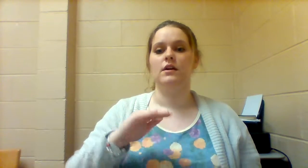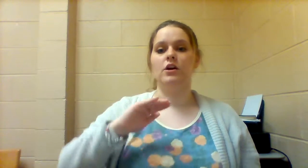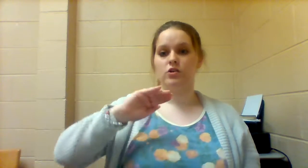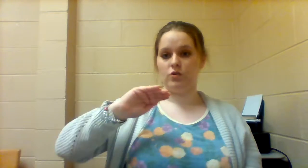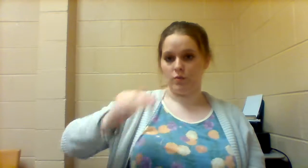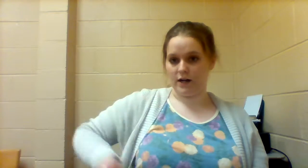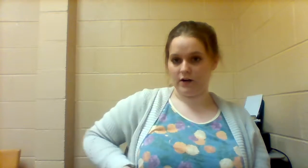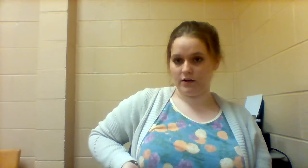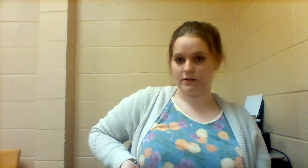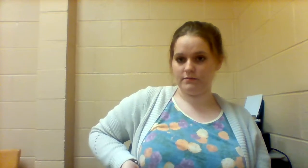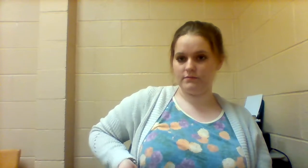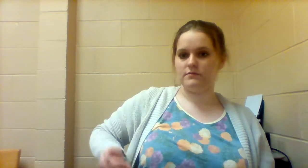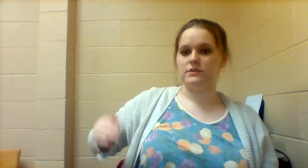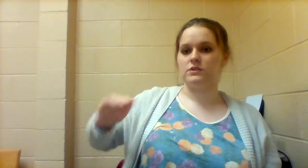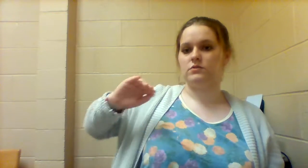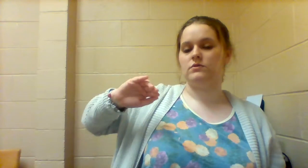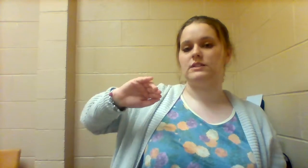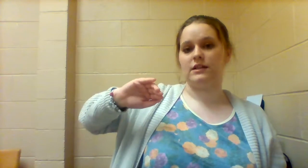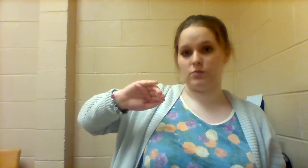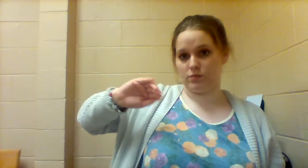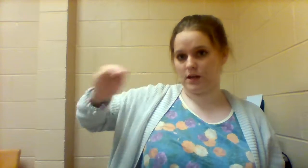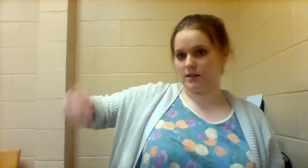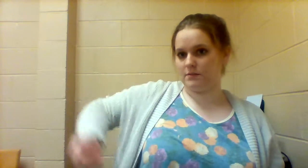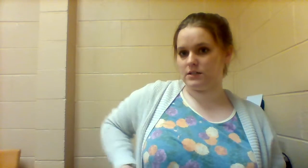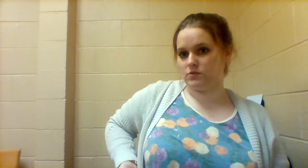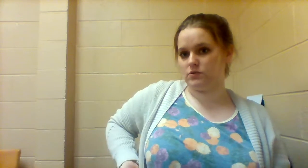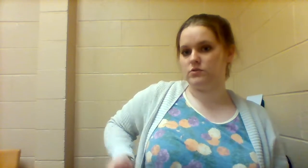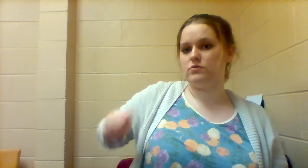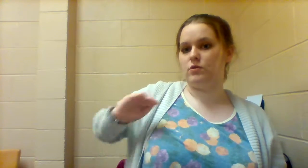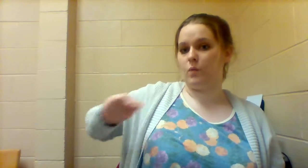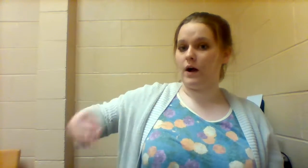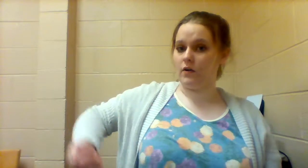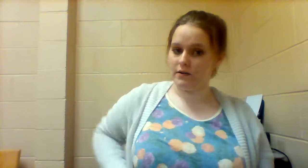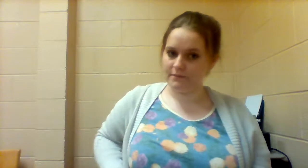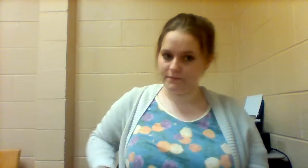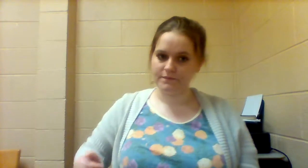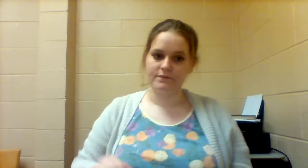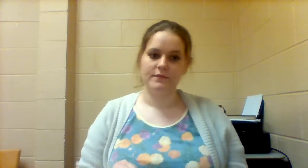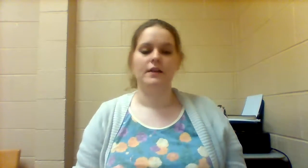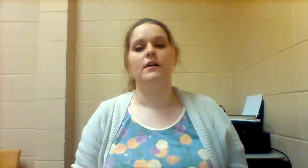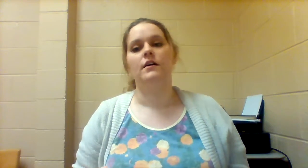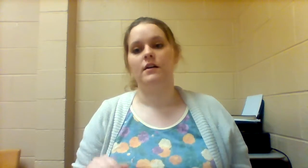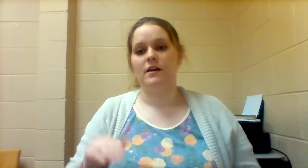YOU'RE WELCOME, so like you're bringing them in towards you YOU'RE WELCOME